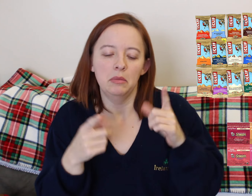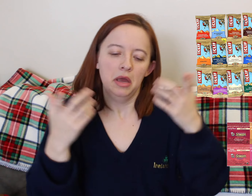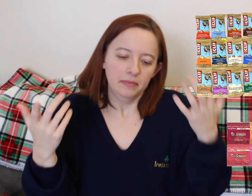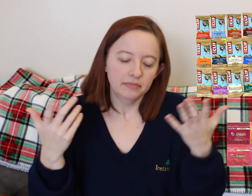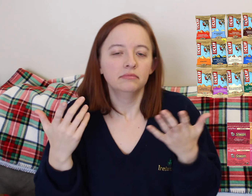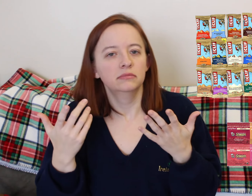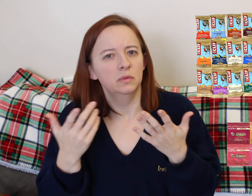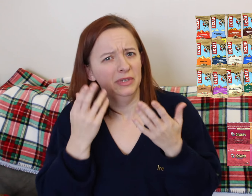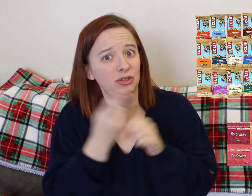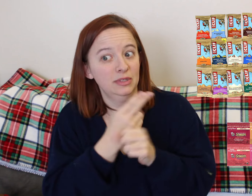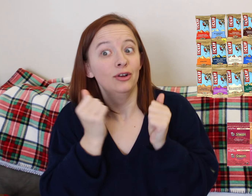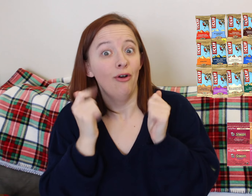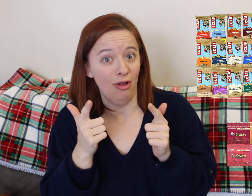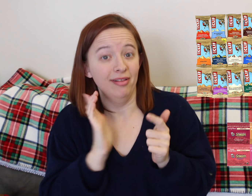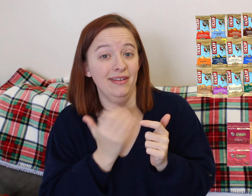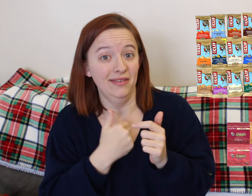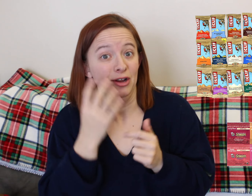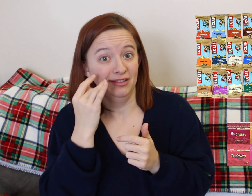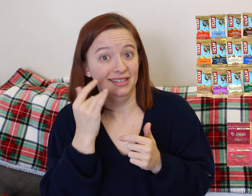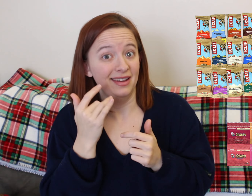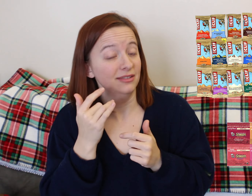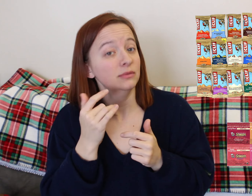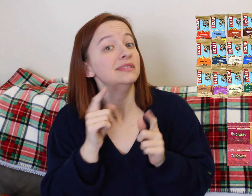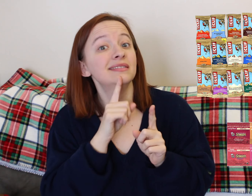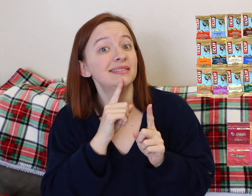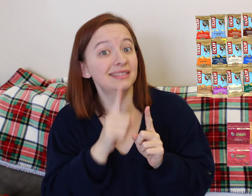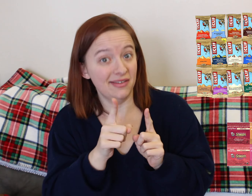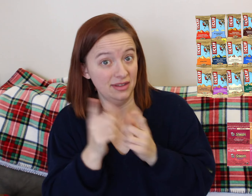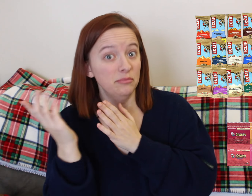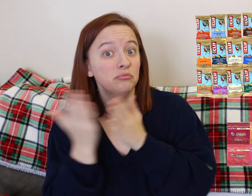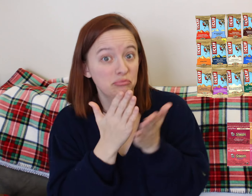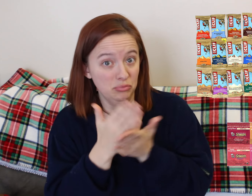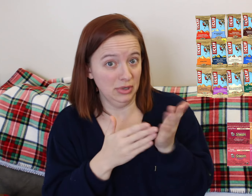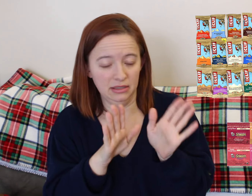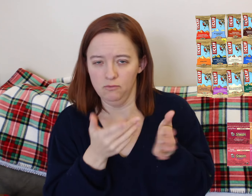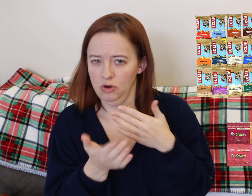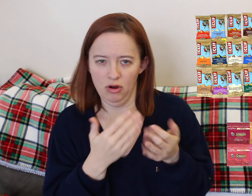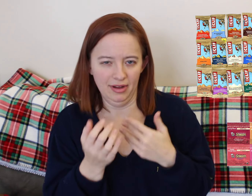Luckily I was able to eat. I believe some places wont' let you, but I could eat. Jenna was eating as well.